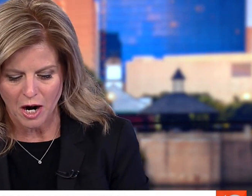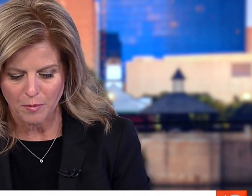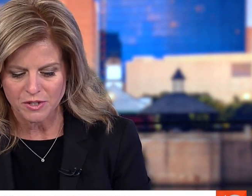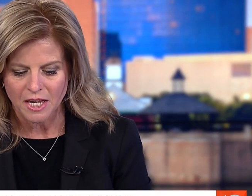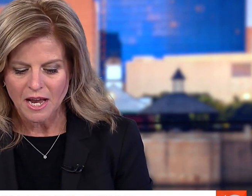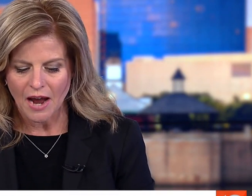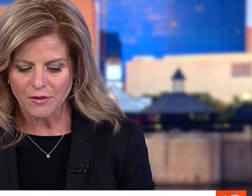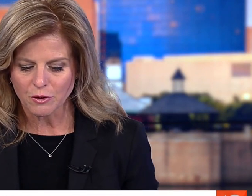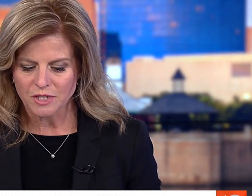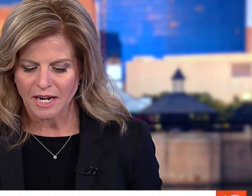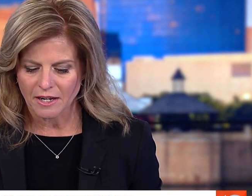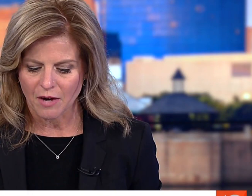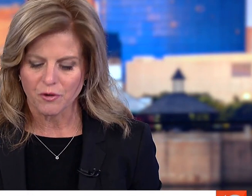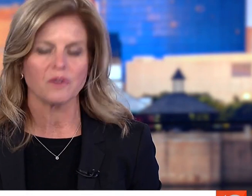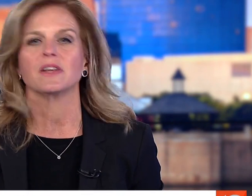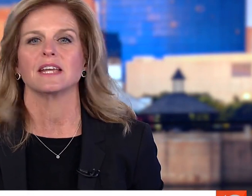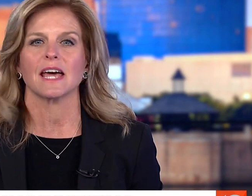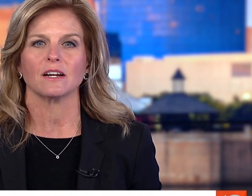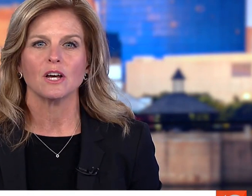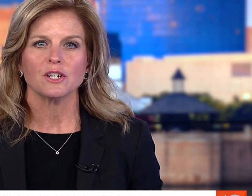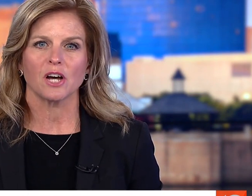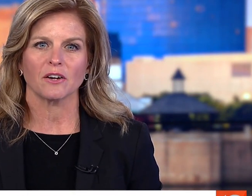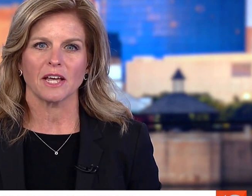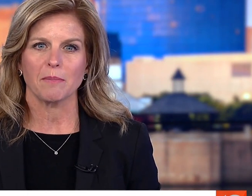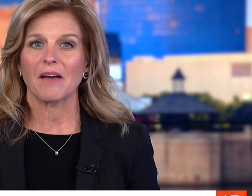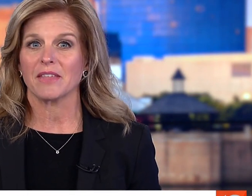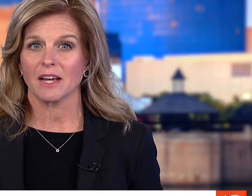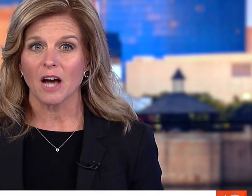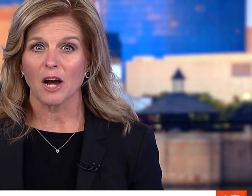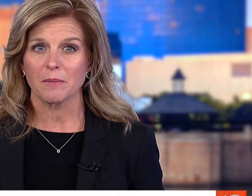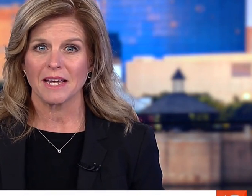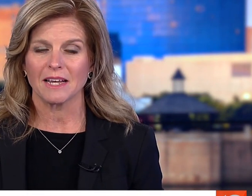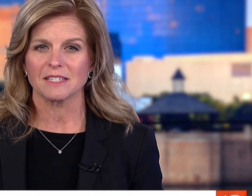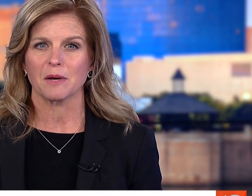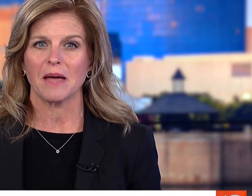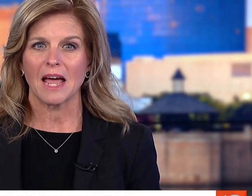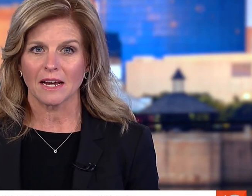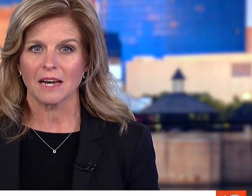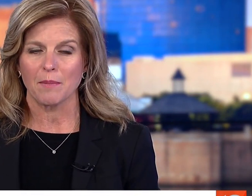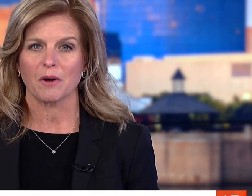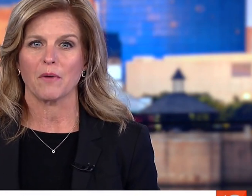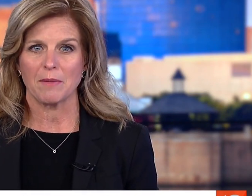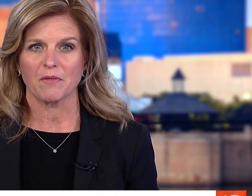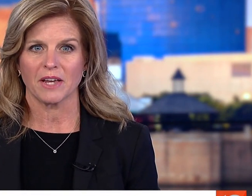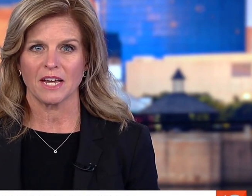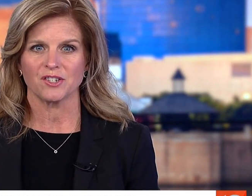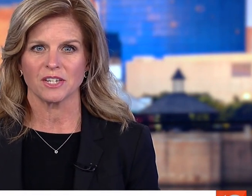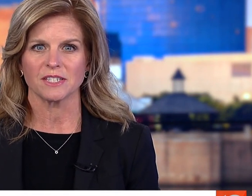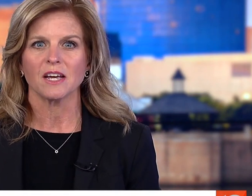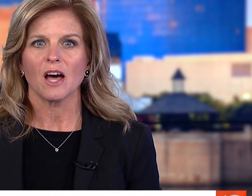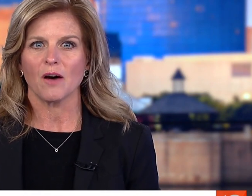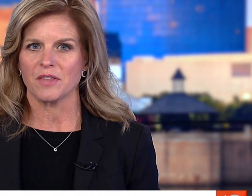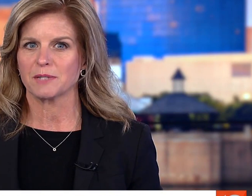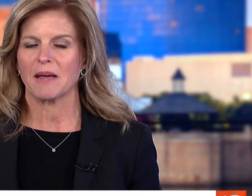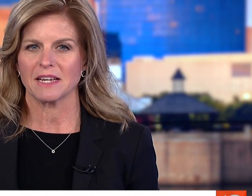AT THE STATEHOUSE AND SPEAK AS WELL. 30 HE WILL HAVE INDIANA SECRETARY OF COMMERCE AND THE LIEUTENANT